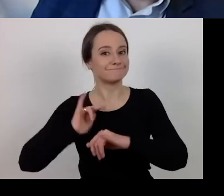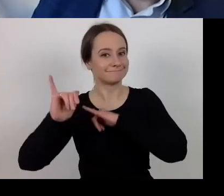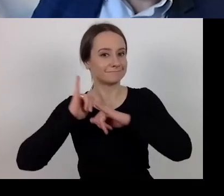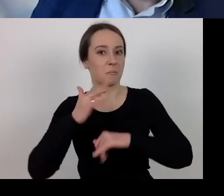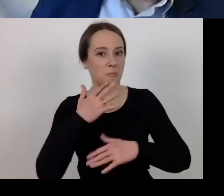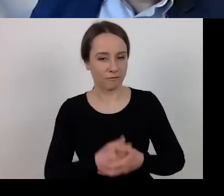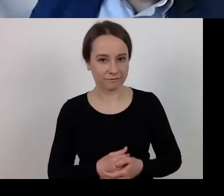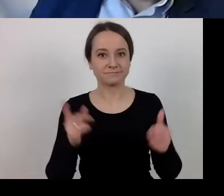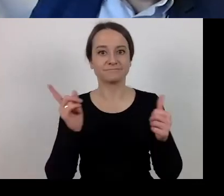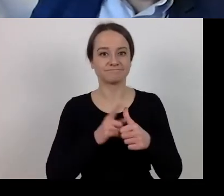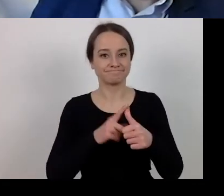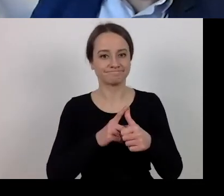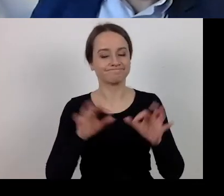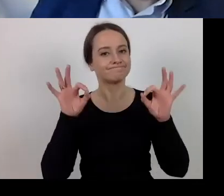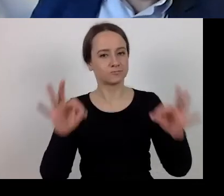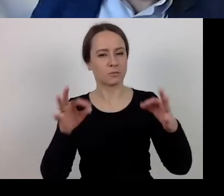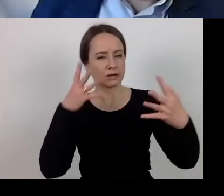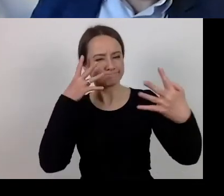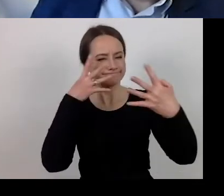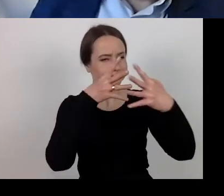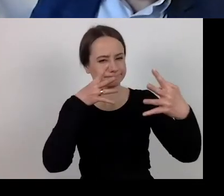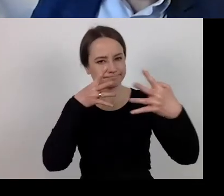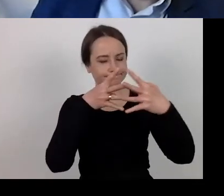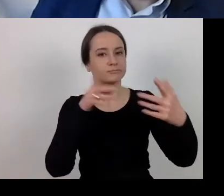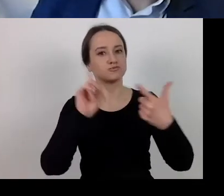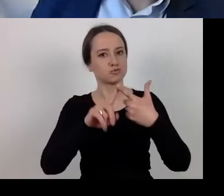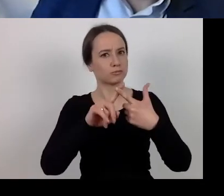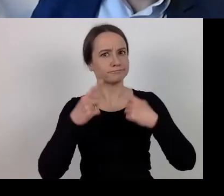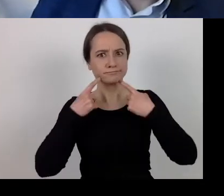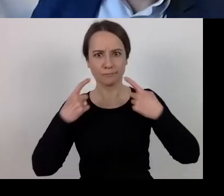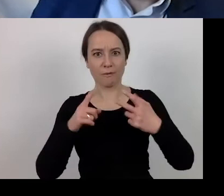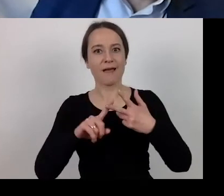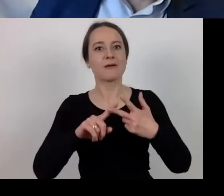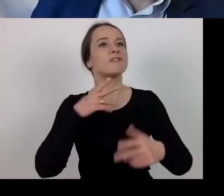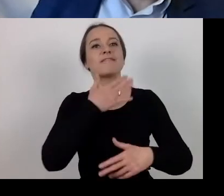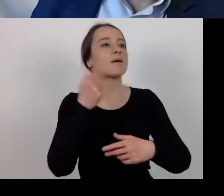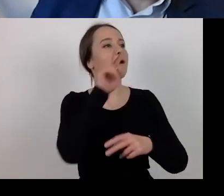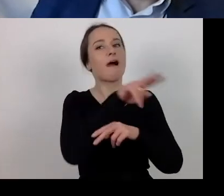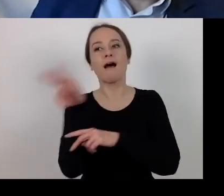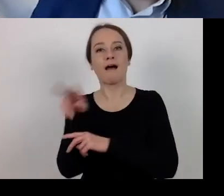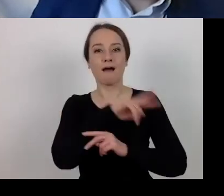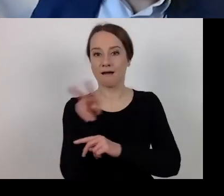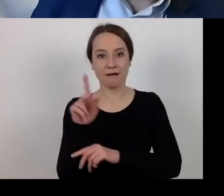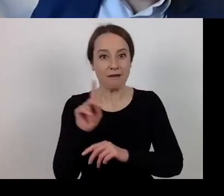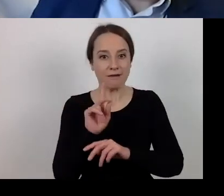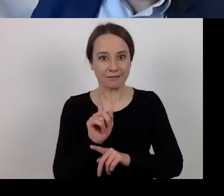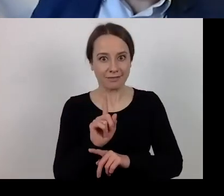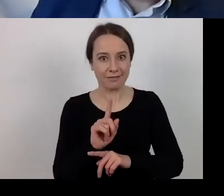First of all, 'transparency'. The second is 'reliability', the third is 'impartiality'. And 'equal access' also counts.